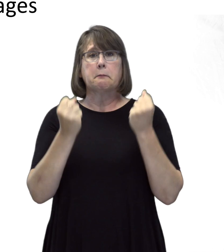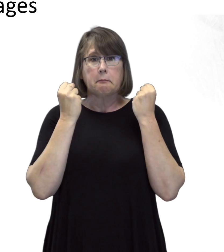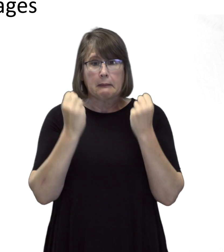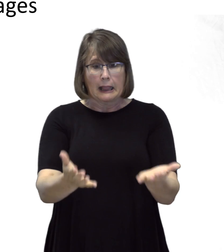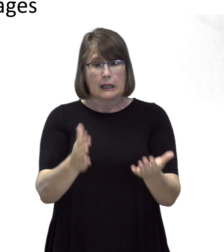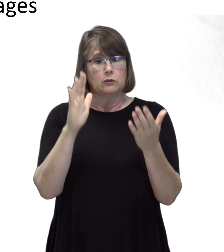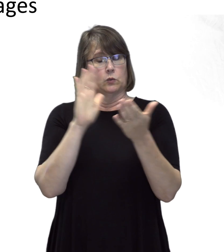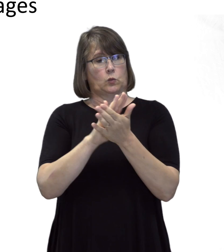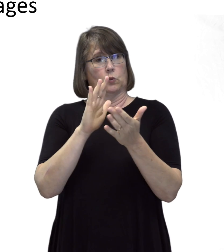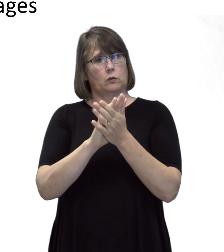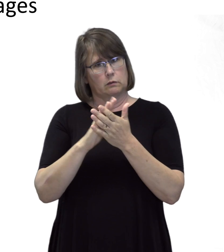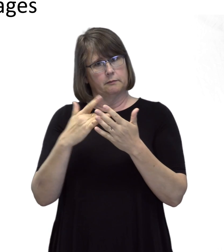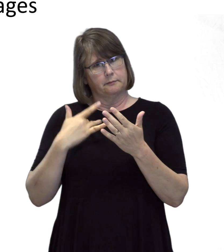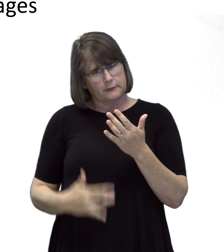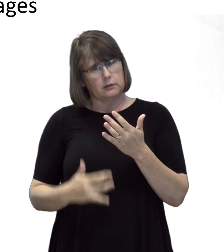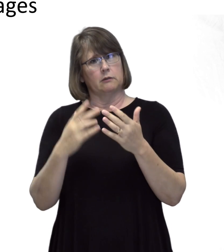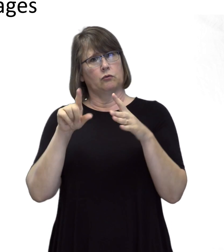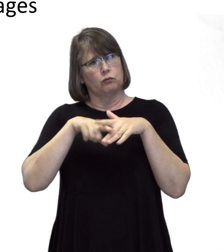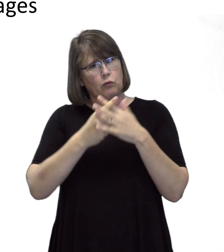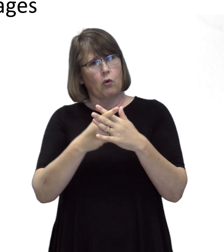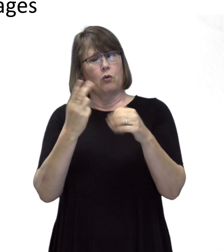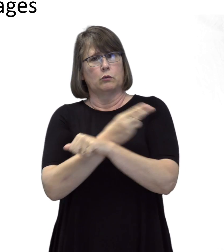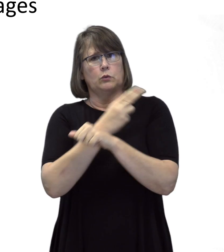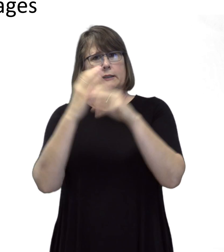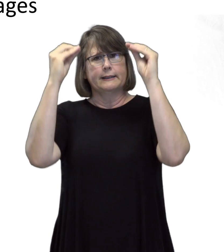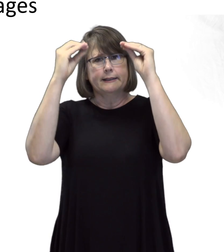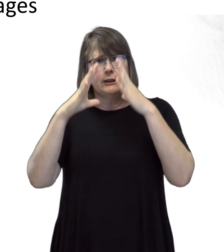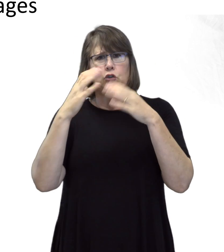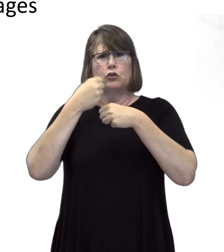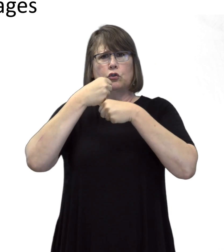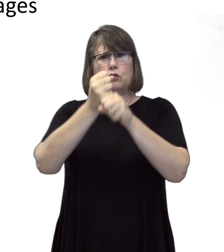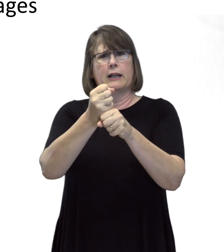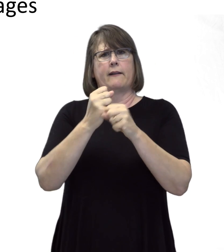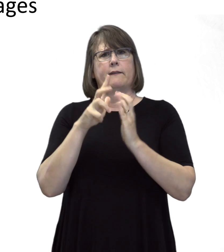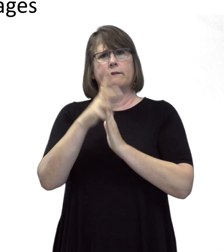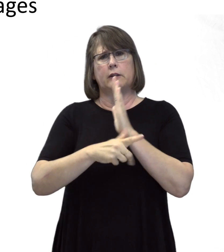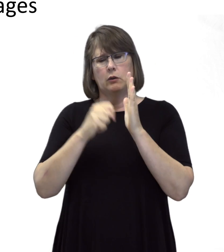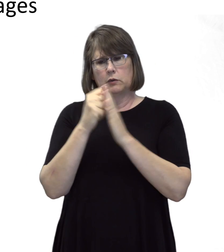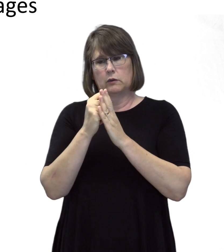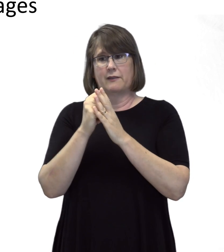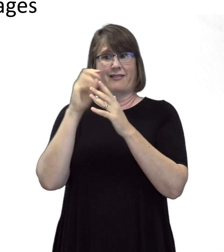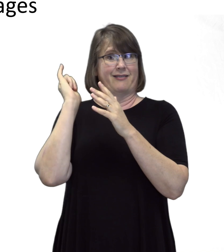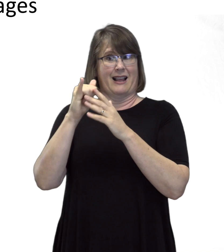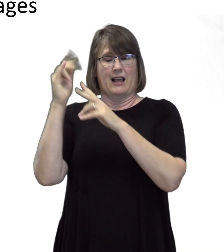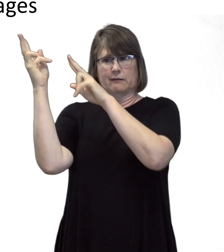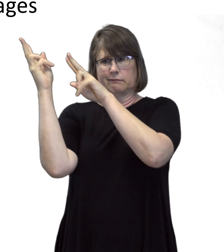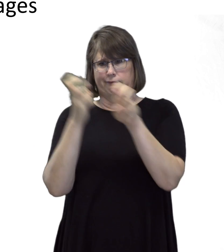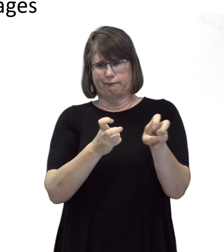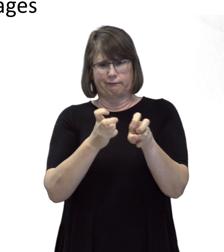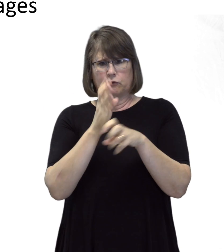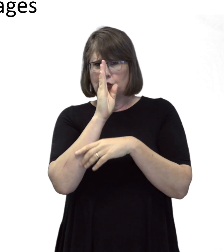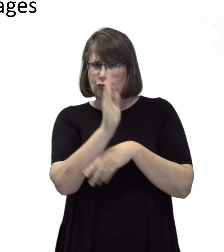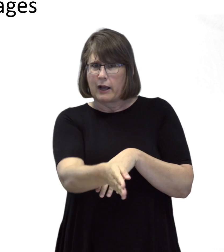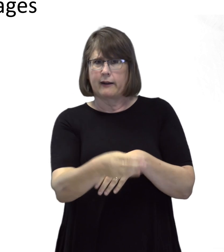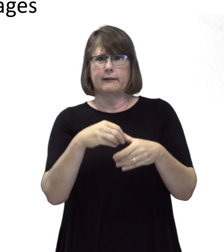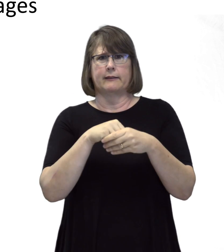Many schools are using teacher-created videos that are streamed into classrooms.